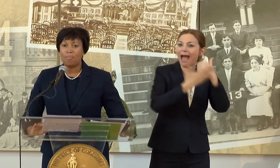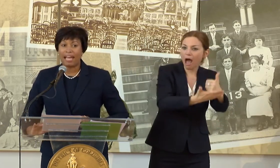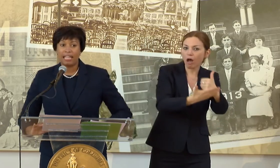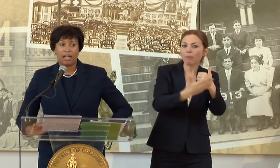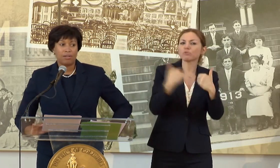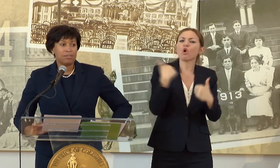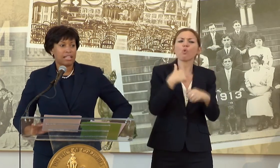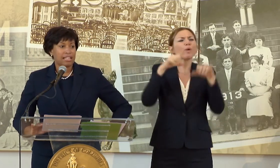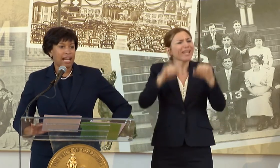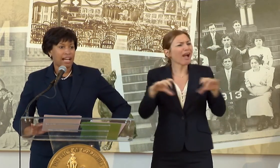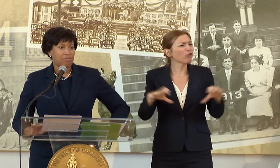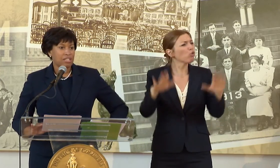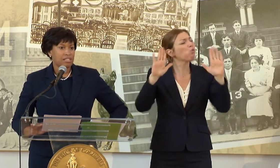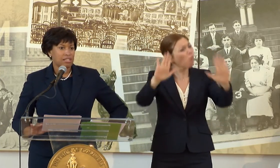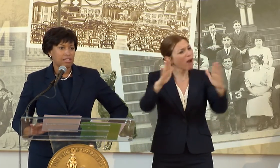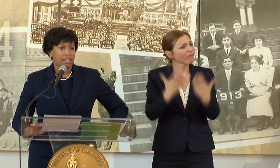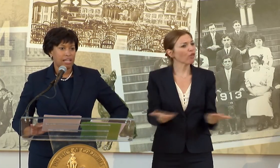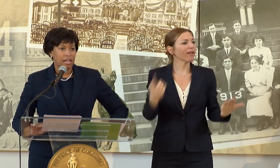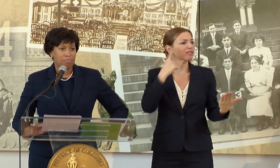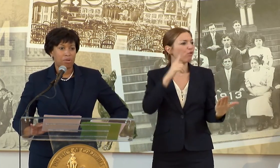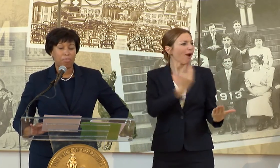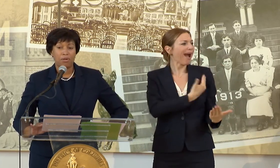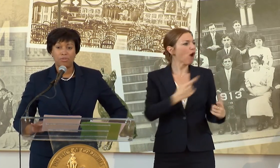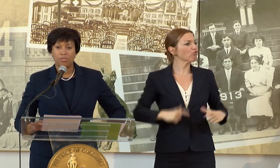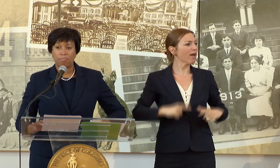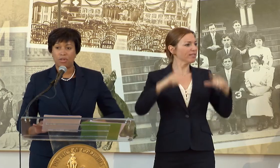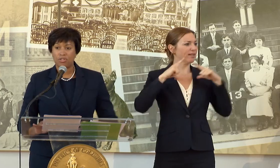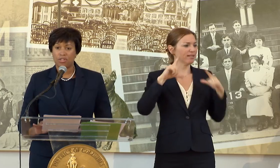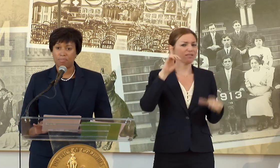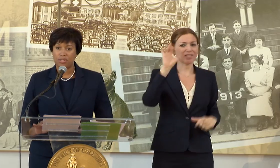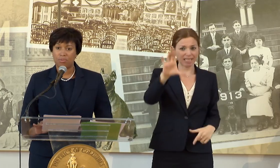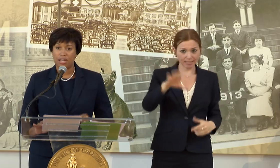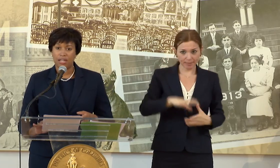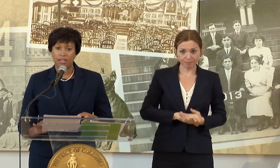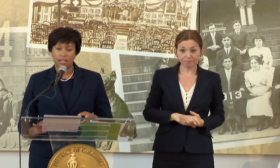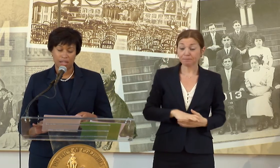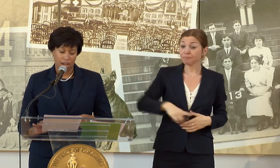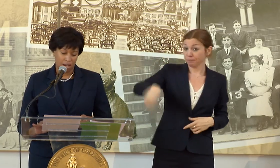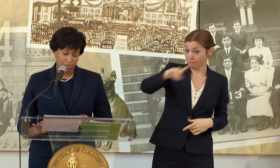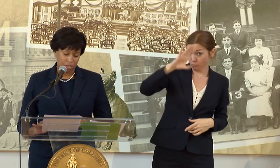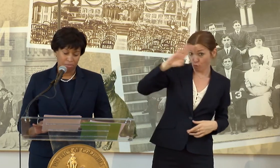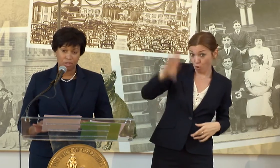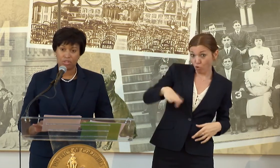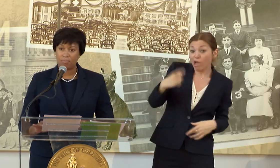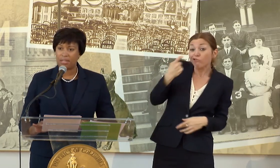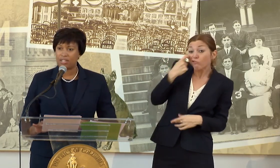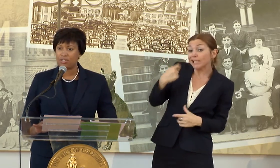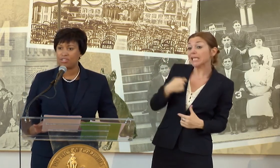YOU MAY KNOW THAT I RECENTLY PROPOSED A MERGER BETWEEN THE OFFICE OF MOTION PICTURE